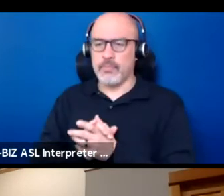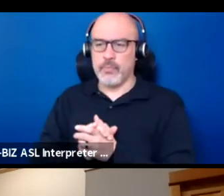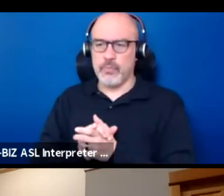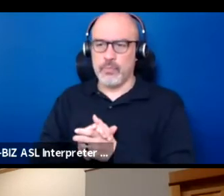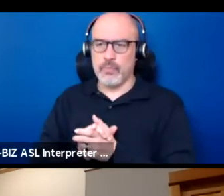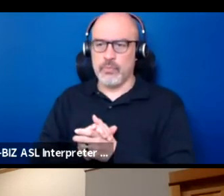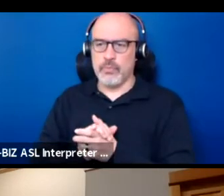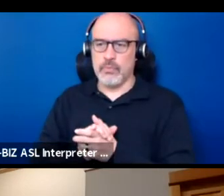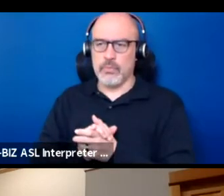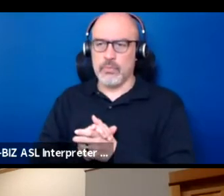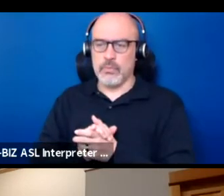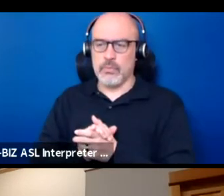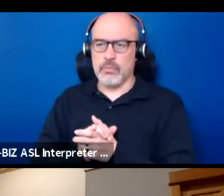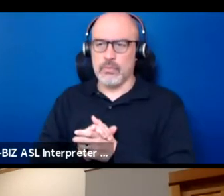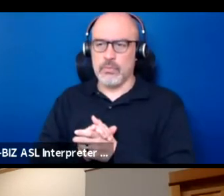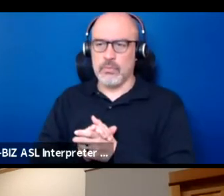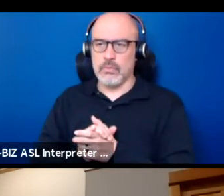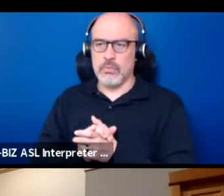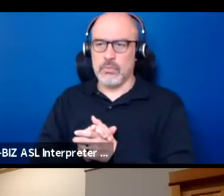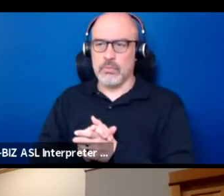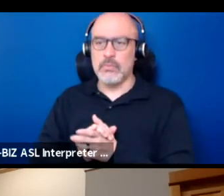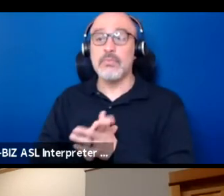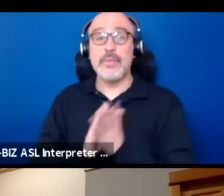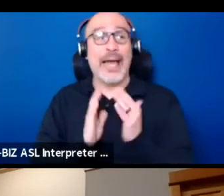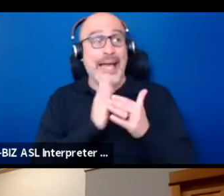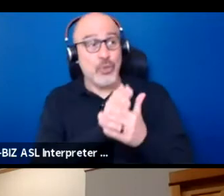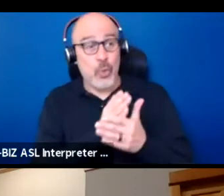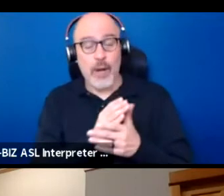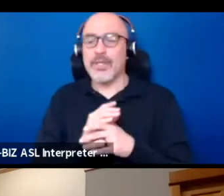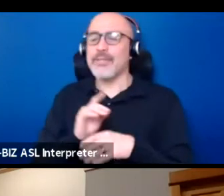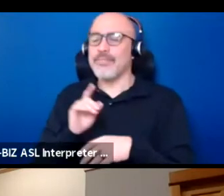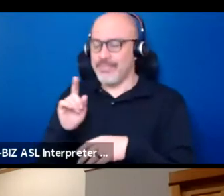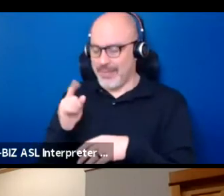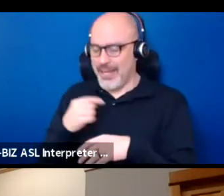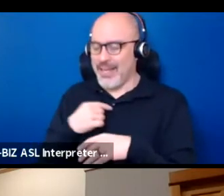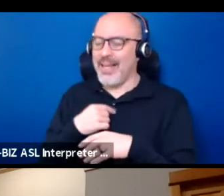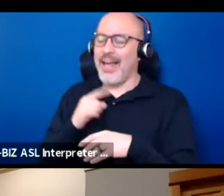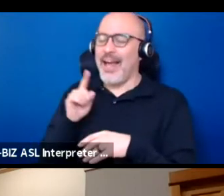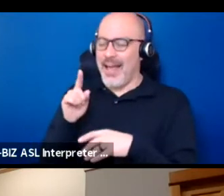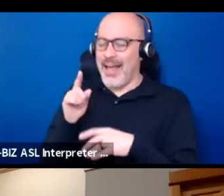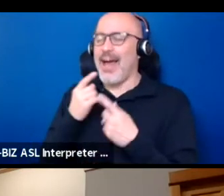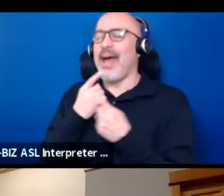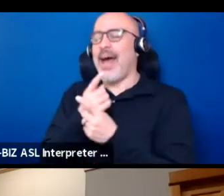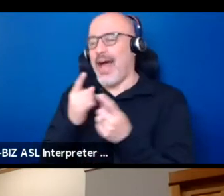I was going to say that... I was going to say that in all of this talk,